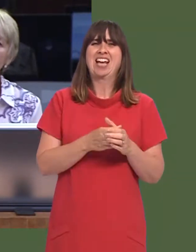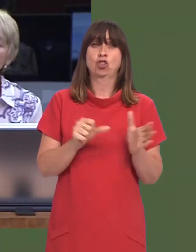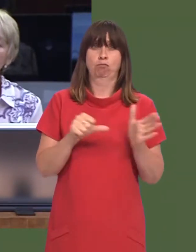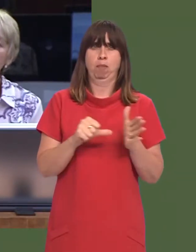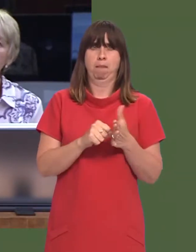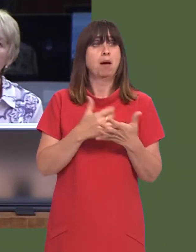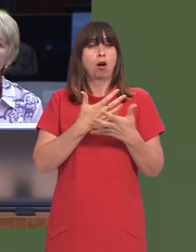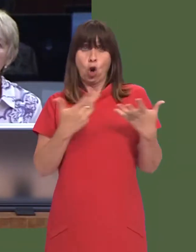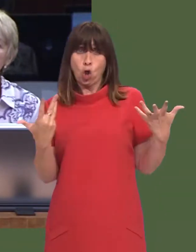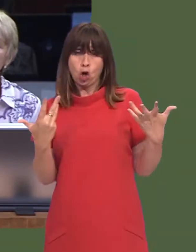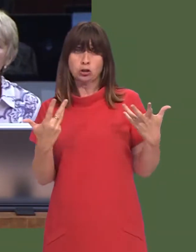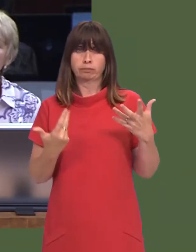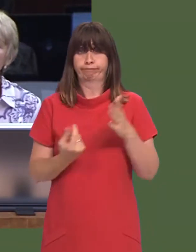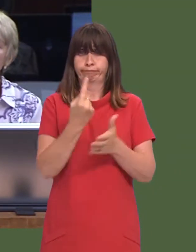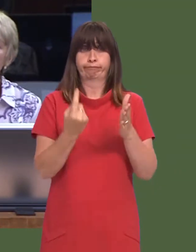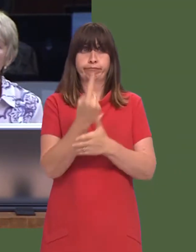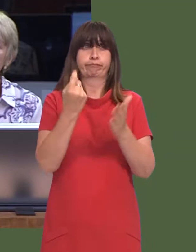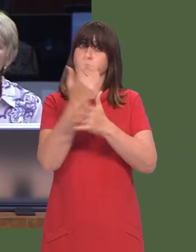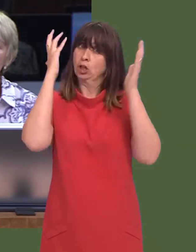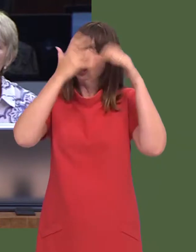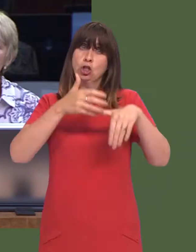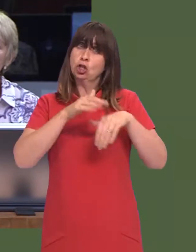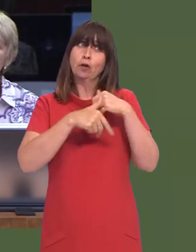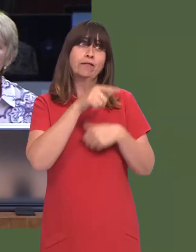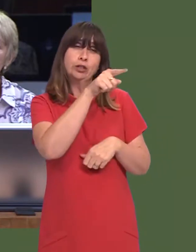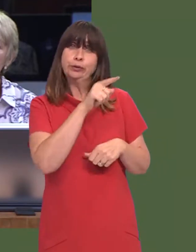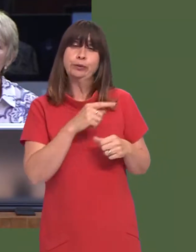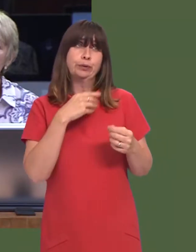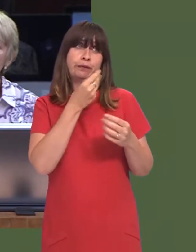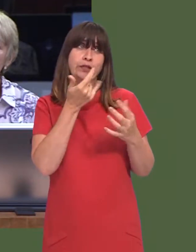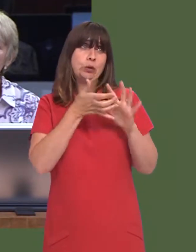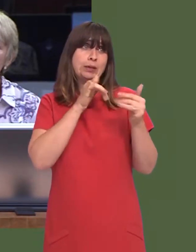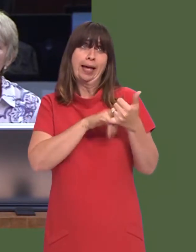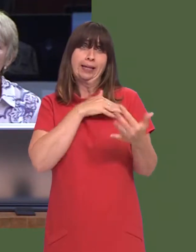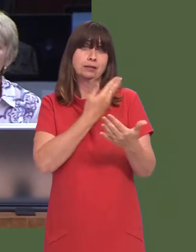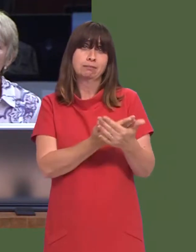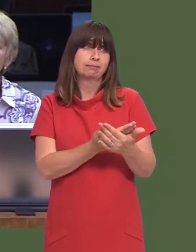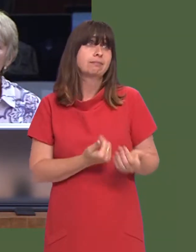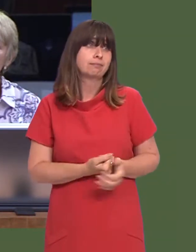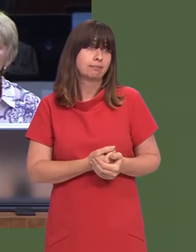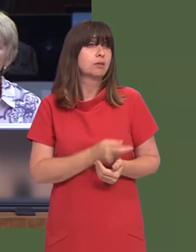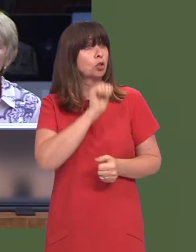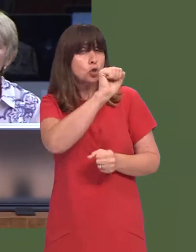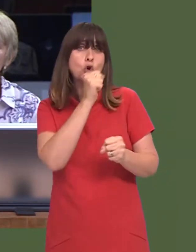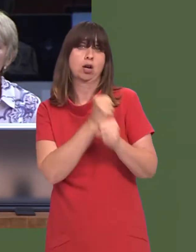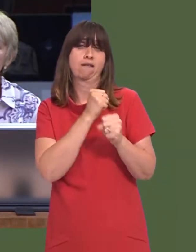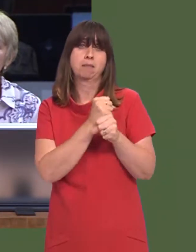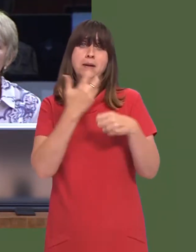Lots of concerns seem to have been arising for you, First Minister, in the last few days.